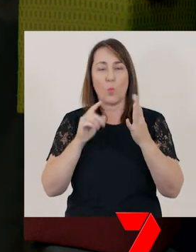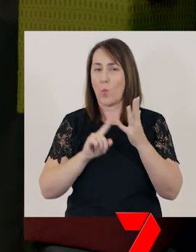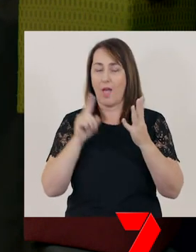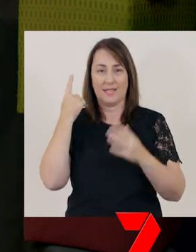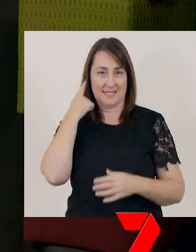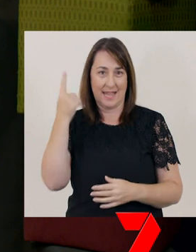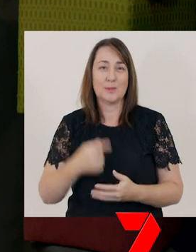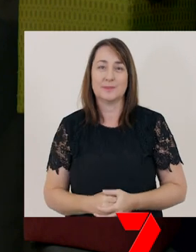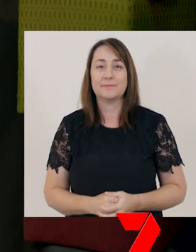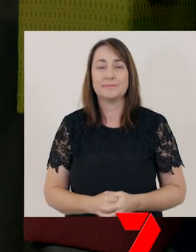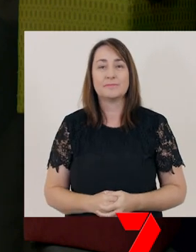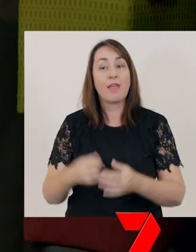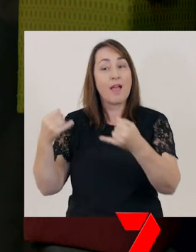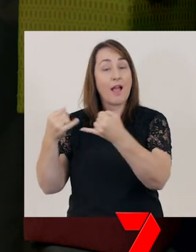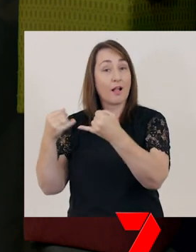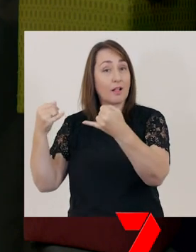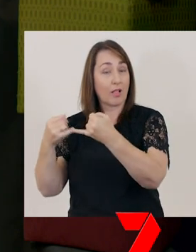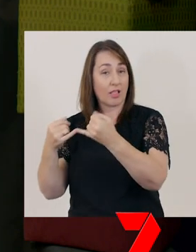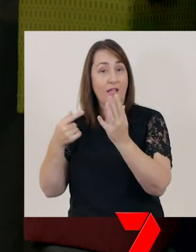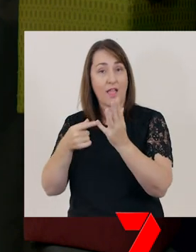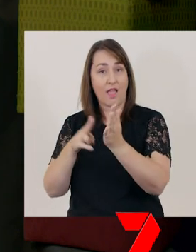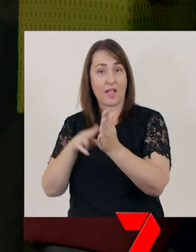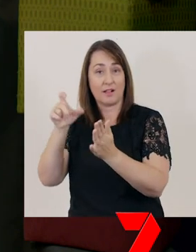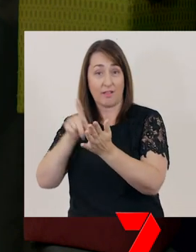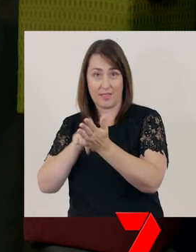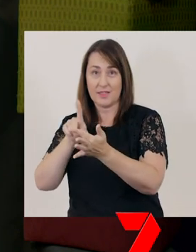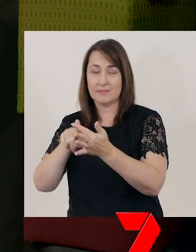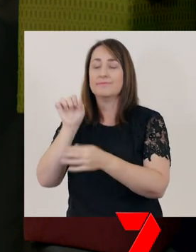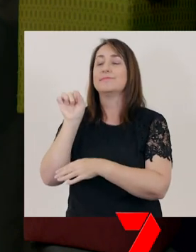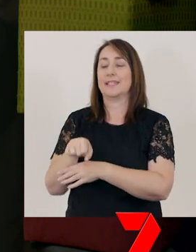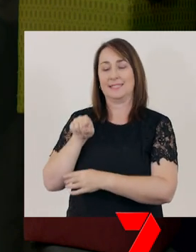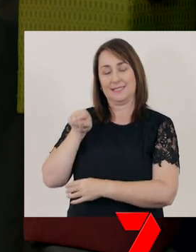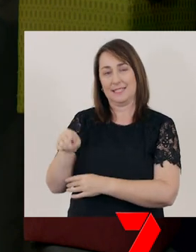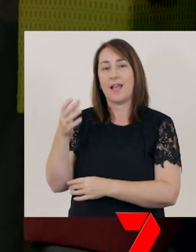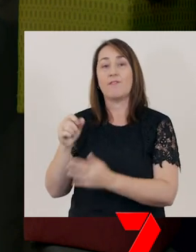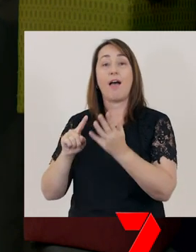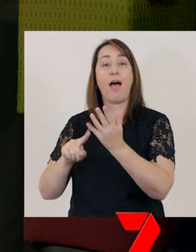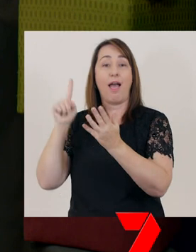Uncle. Uncle, yes. Uncle starts with the ‘uh sound.